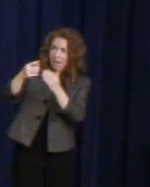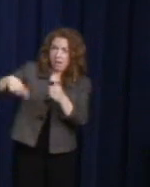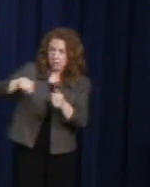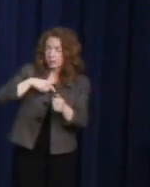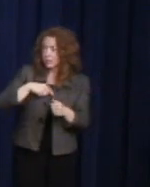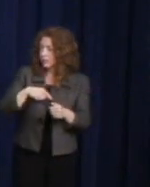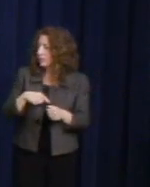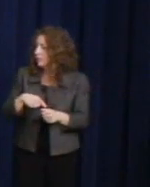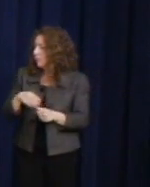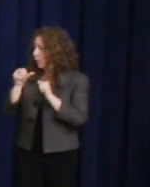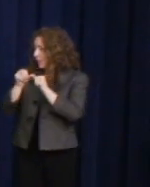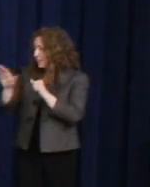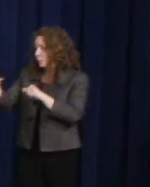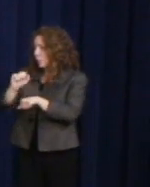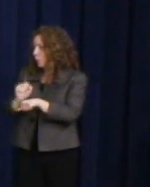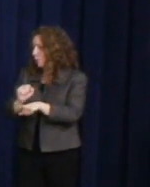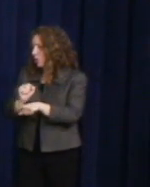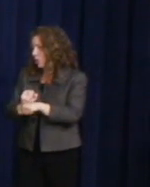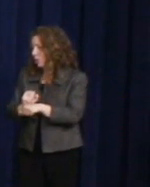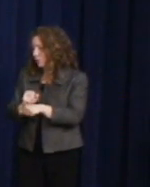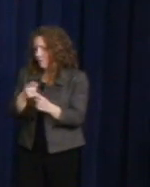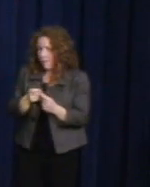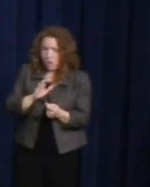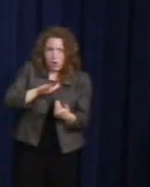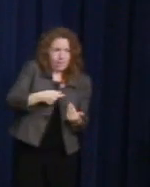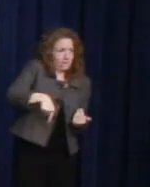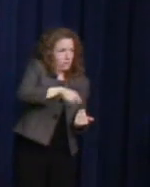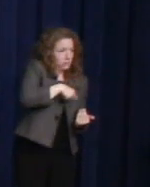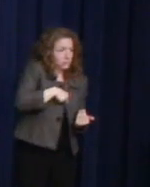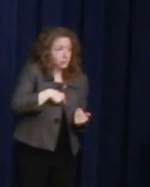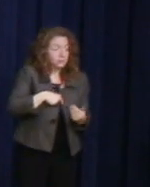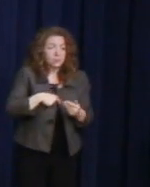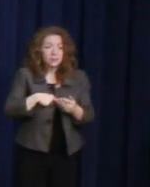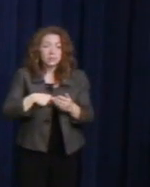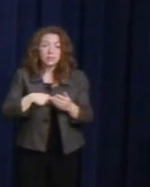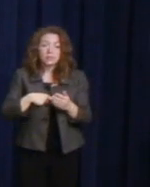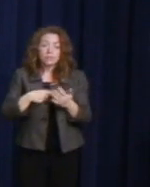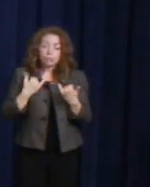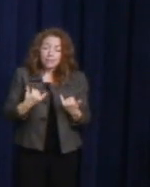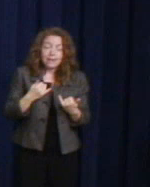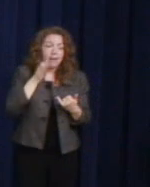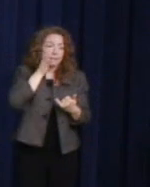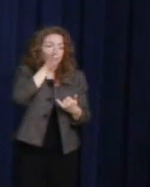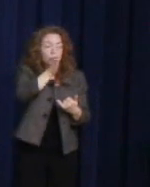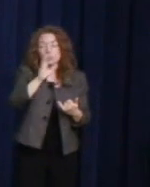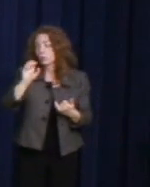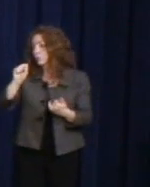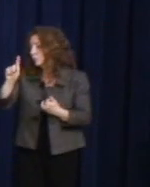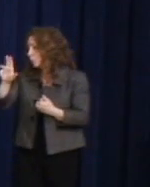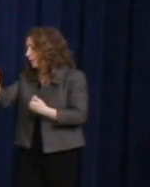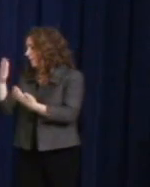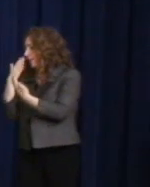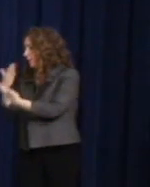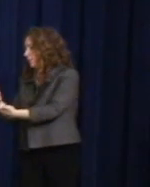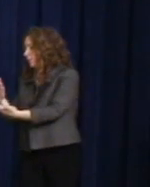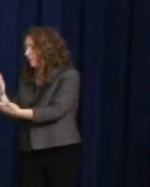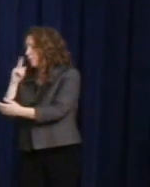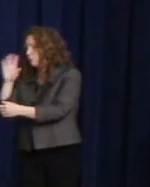So, on behalf of all of us here and the future and the present, Stuart, thank you so very much for your commitment to true equality and building